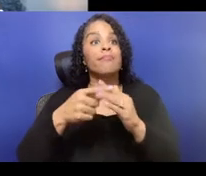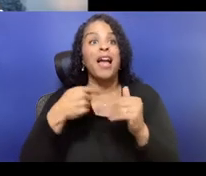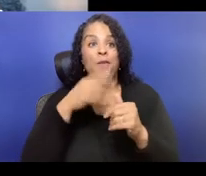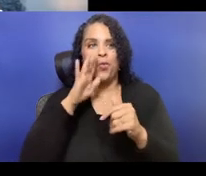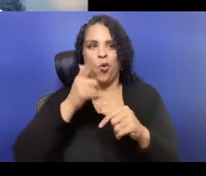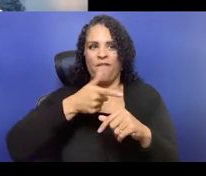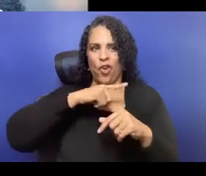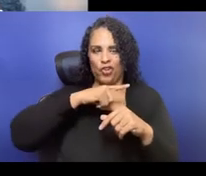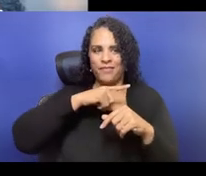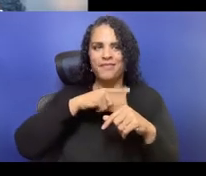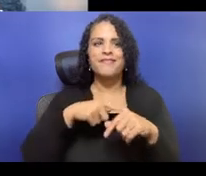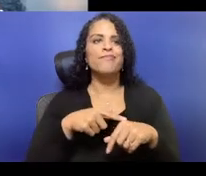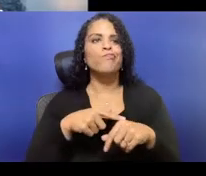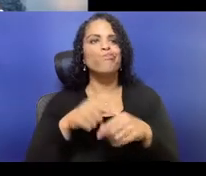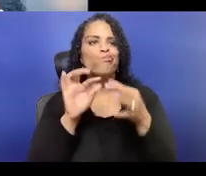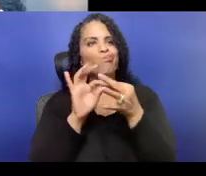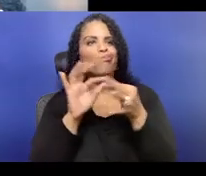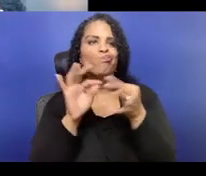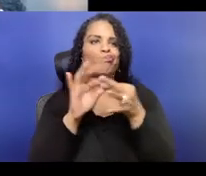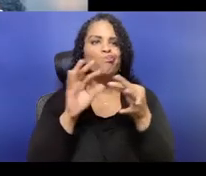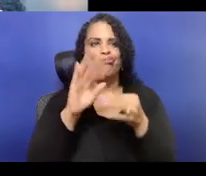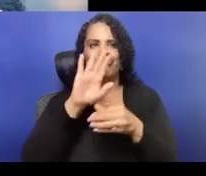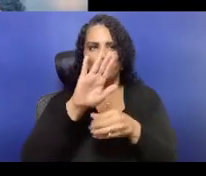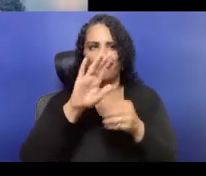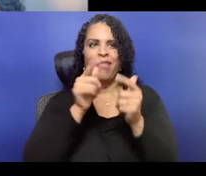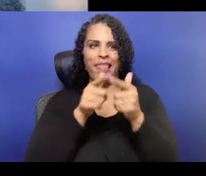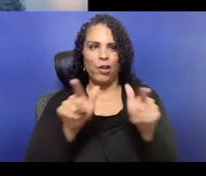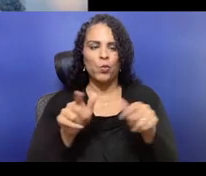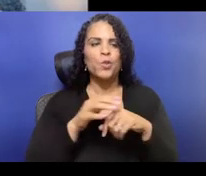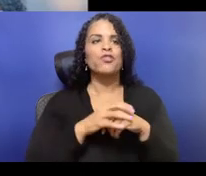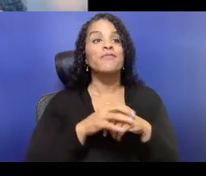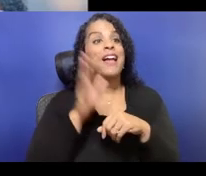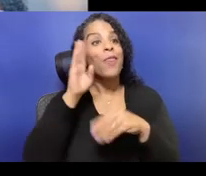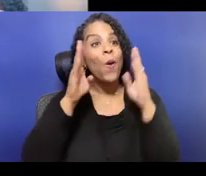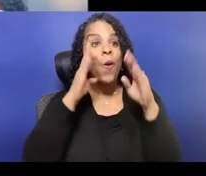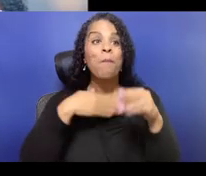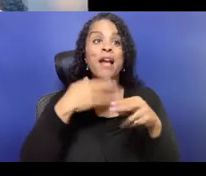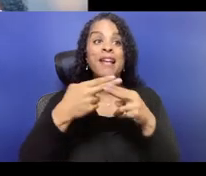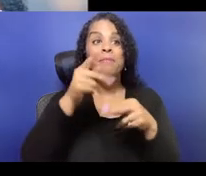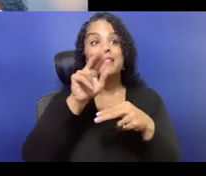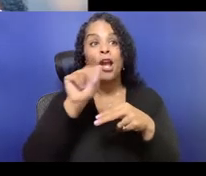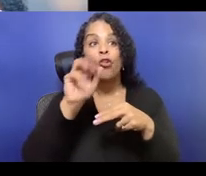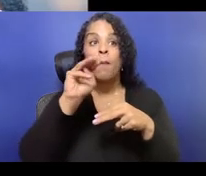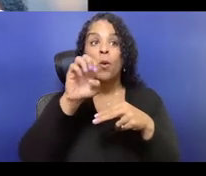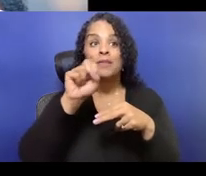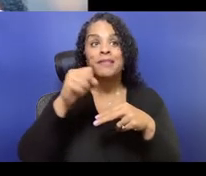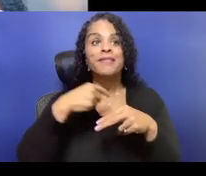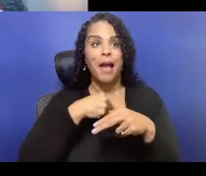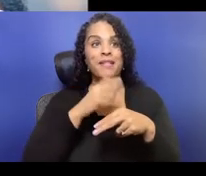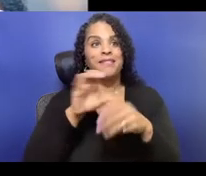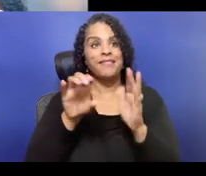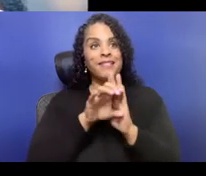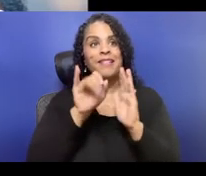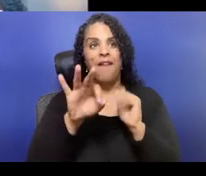So hello, everybody. Before we get started, we have not been able to contact our ASL interpreters,